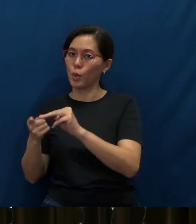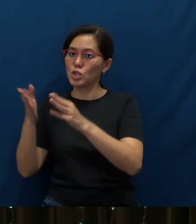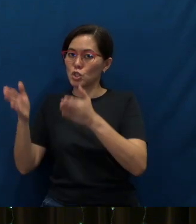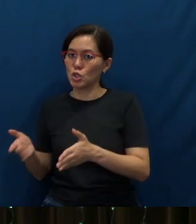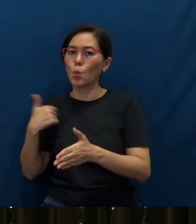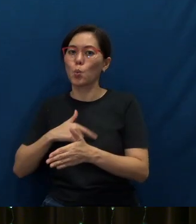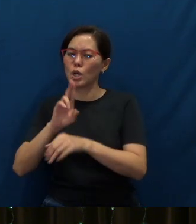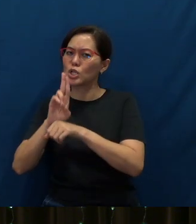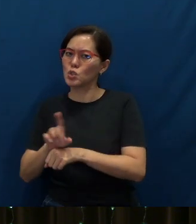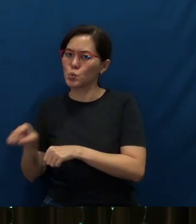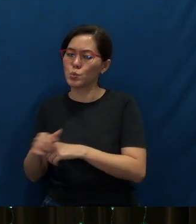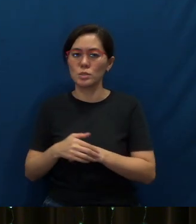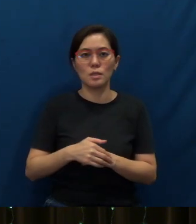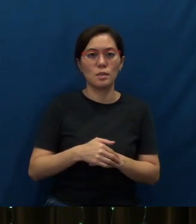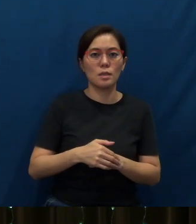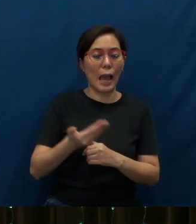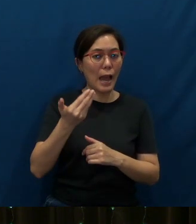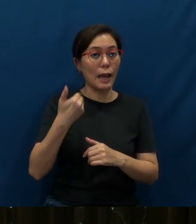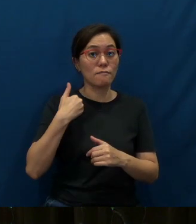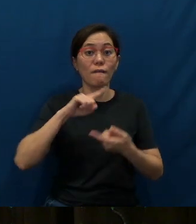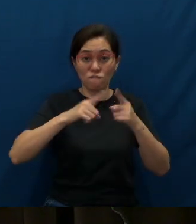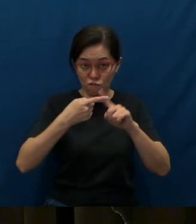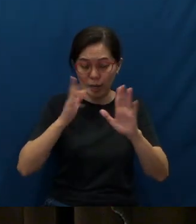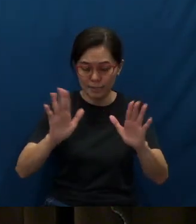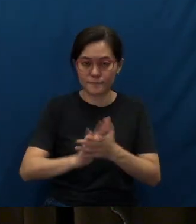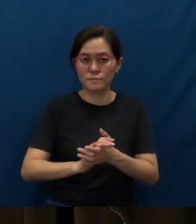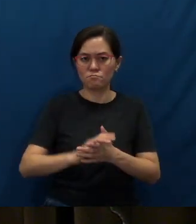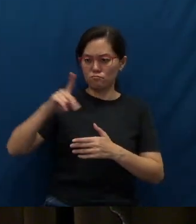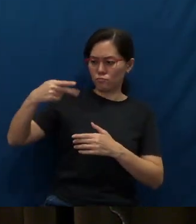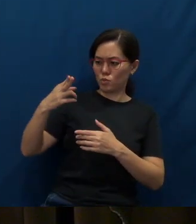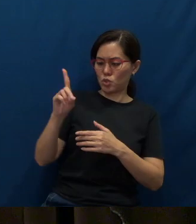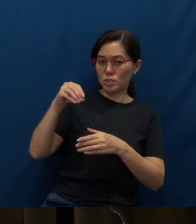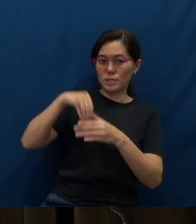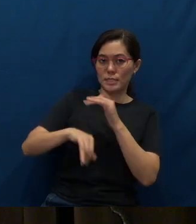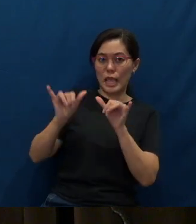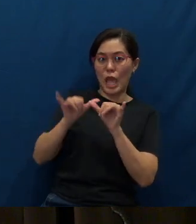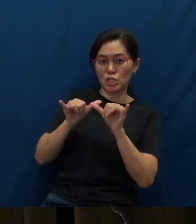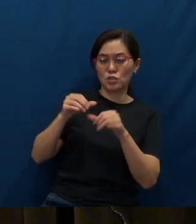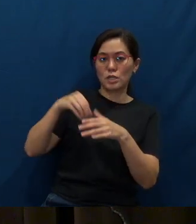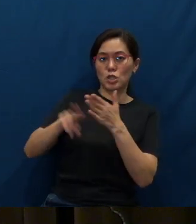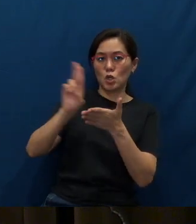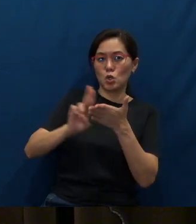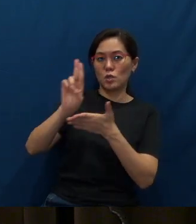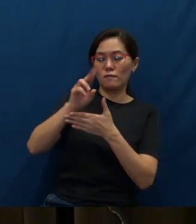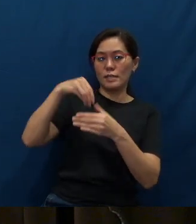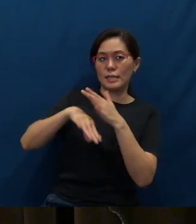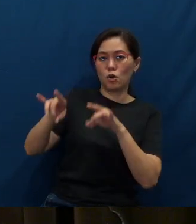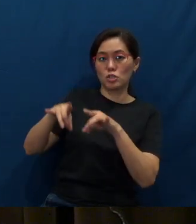You know, I have a friend, he has a PhD in Engineering from a university in Australia.